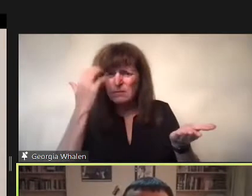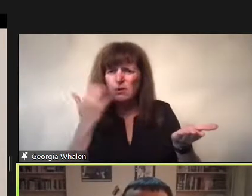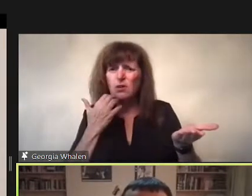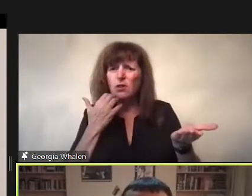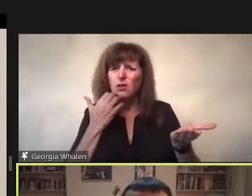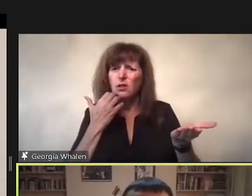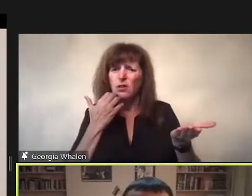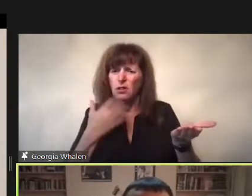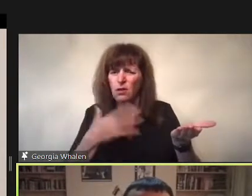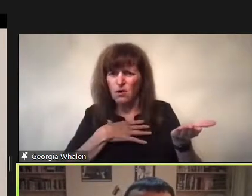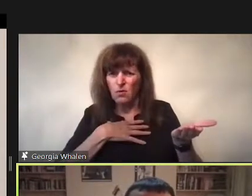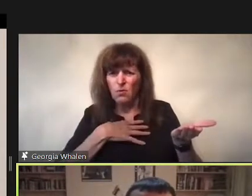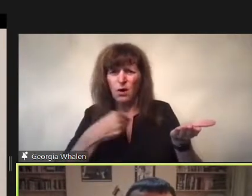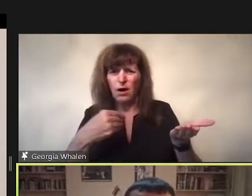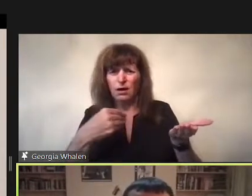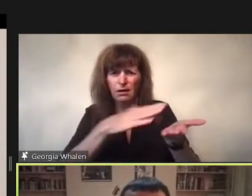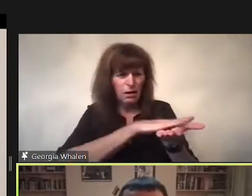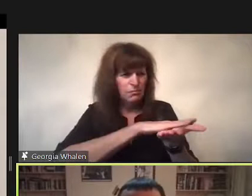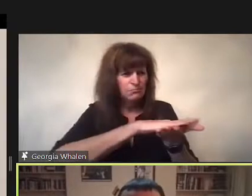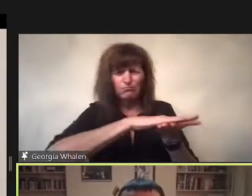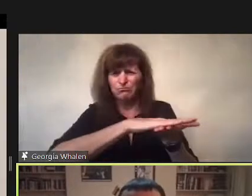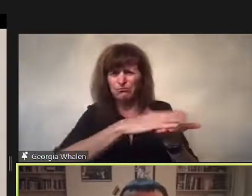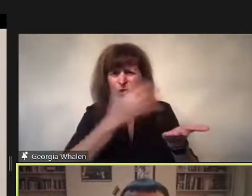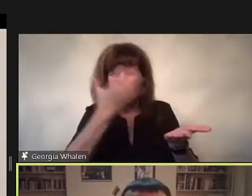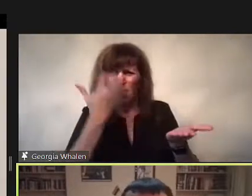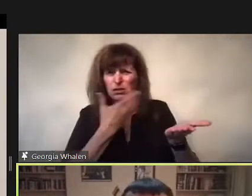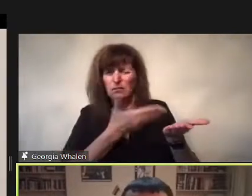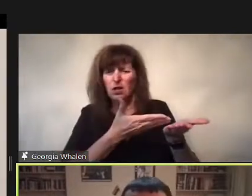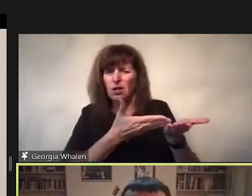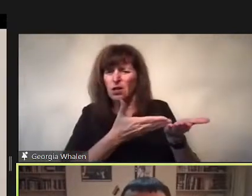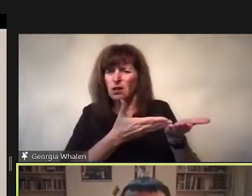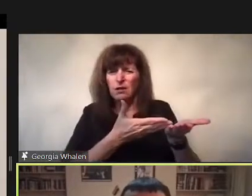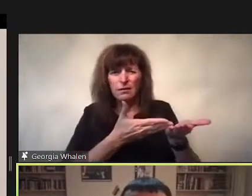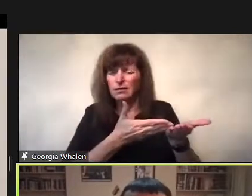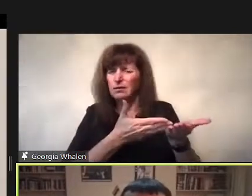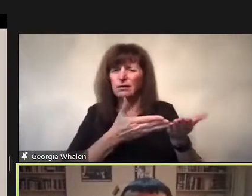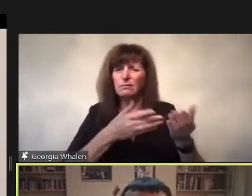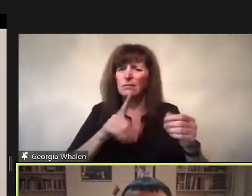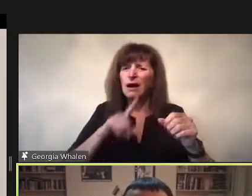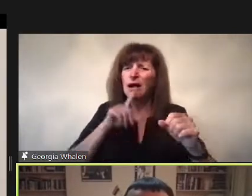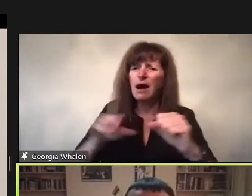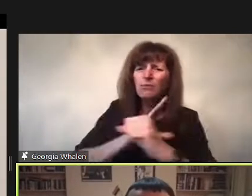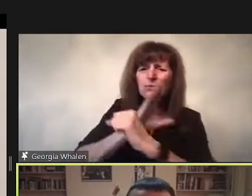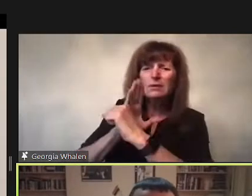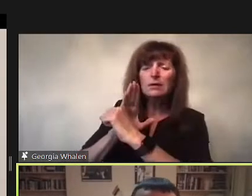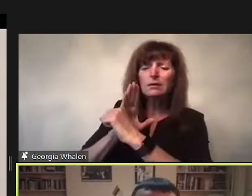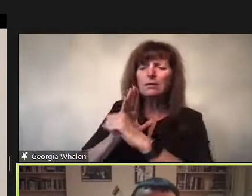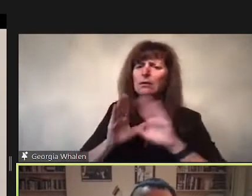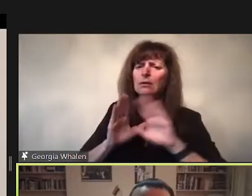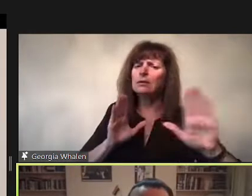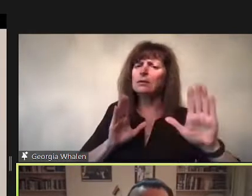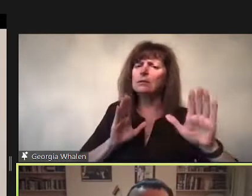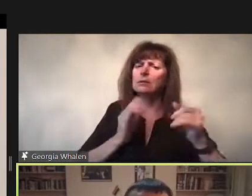the world has not heard the end of us.